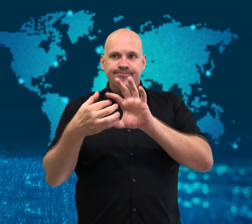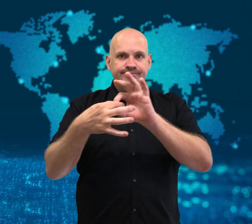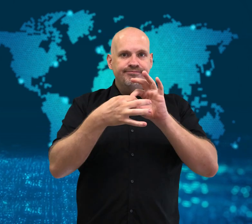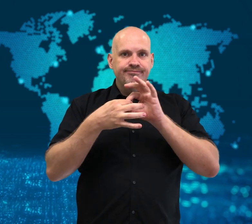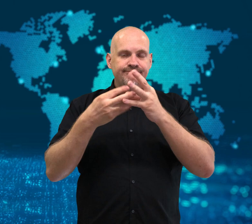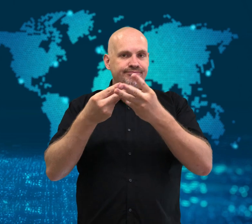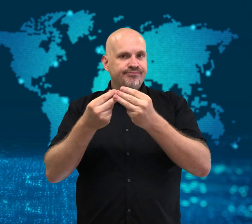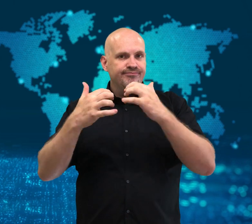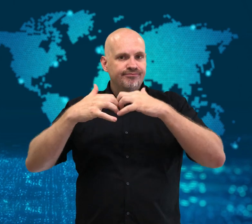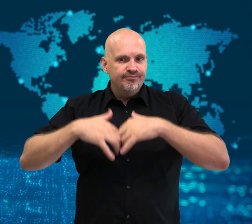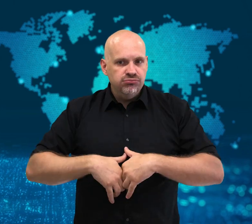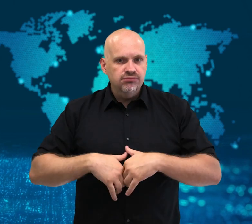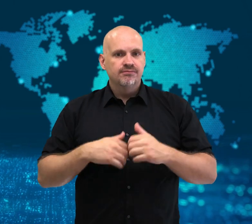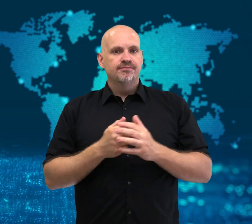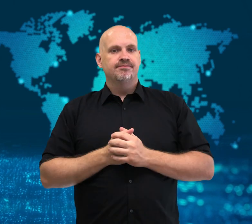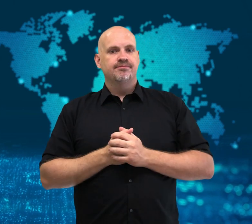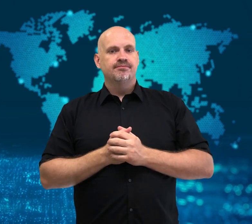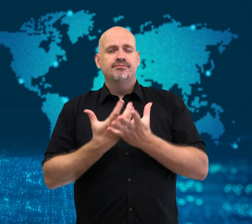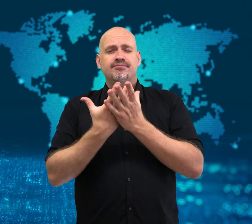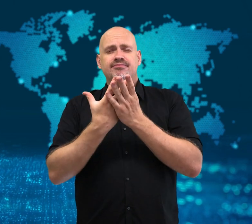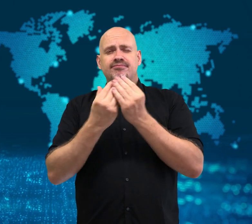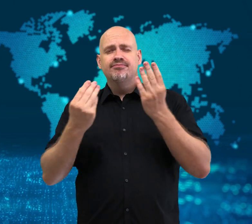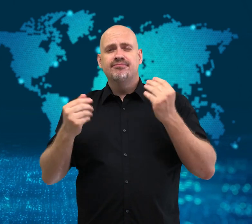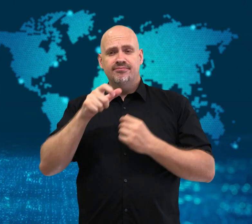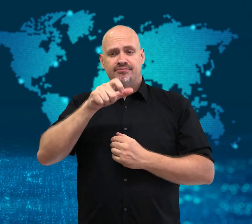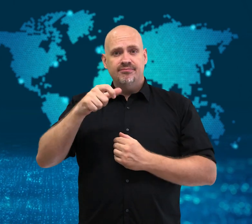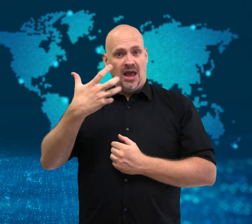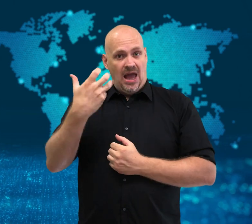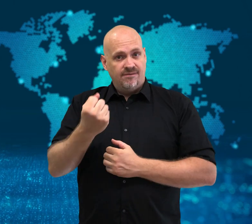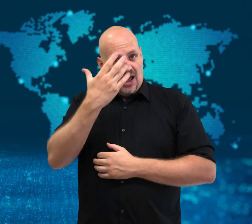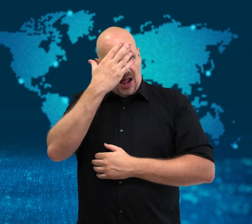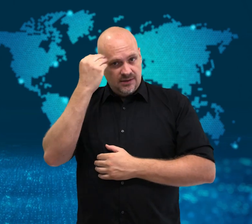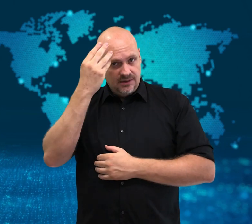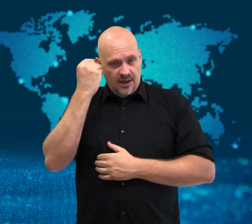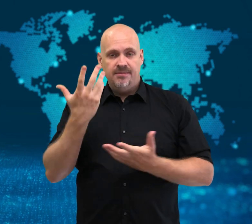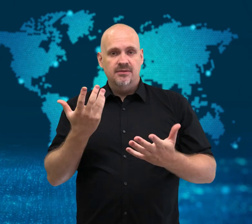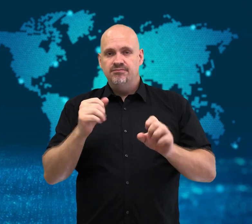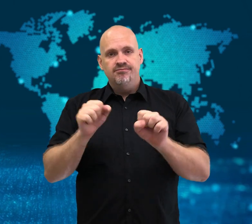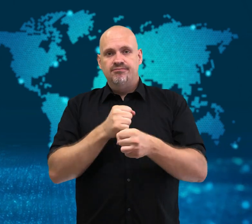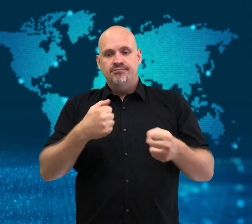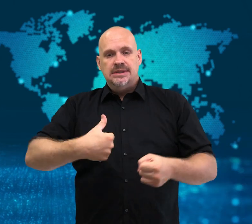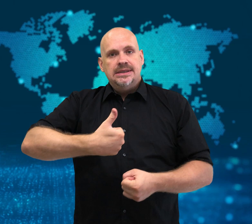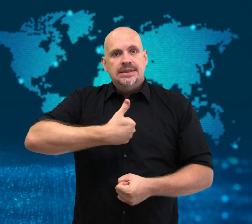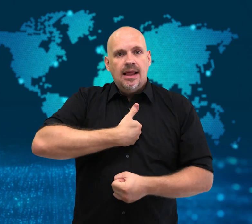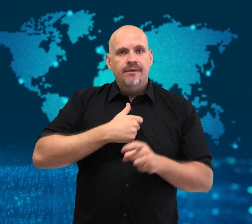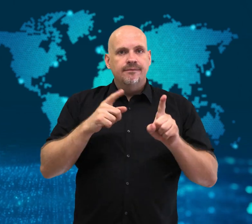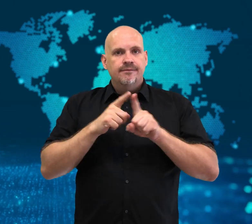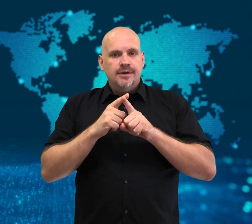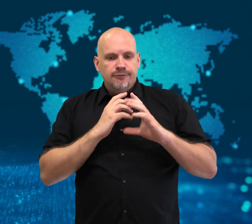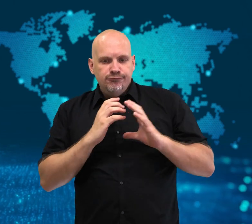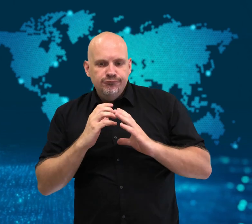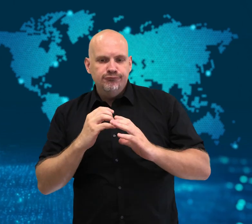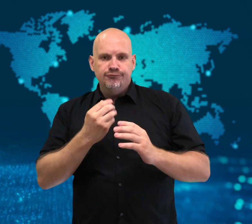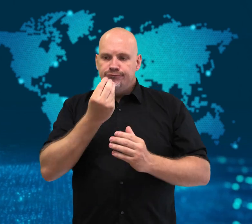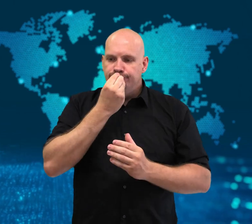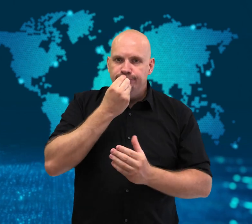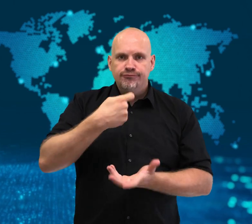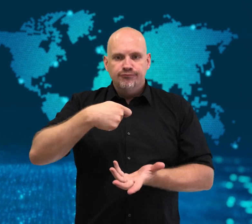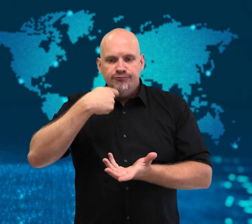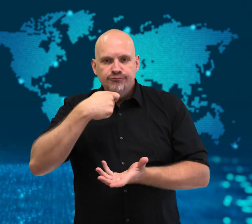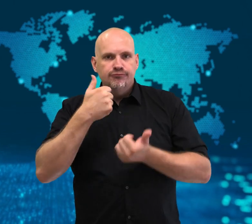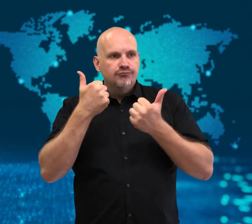Many Alzheimer patients lose their ability to take care of